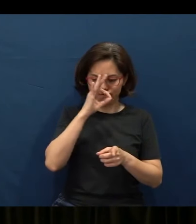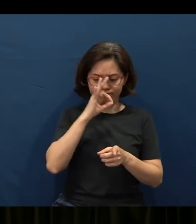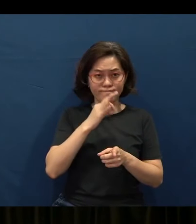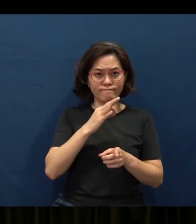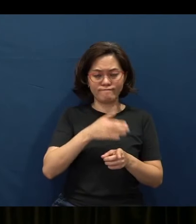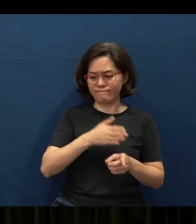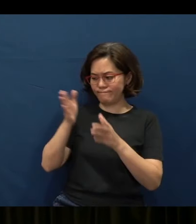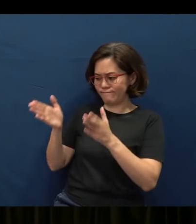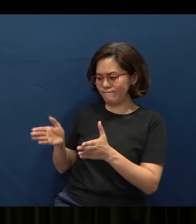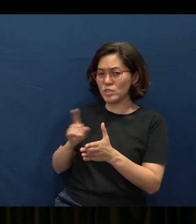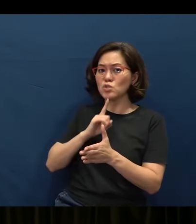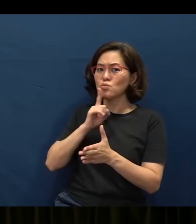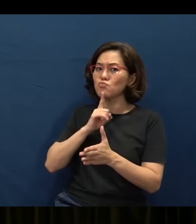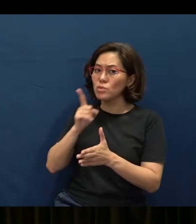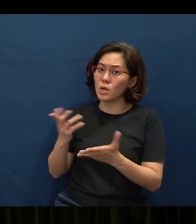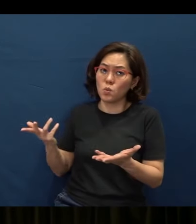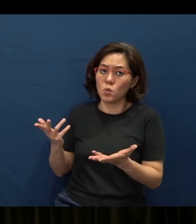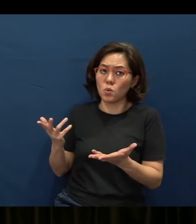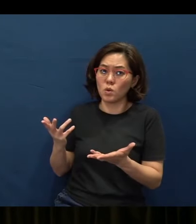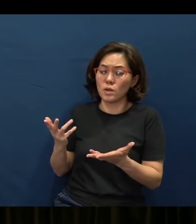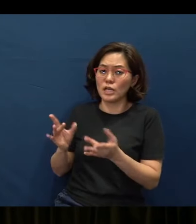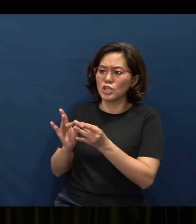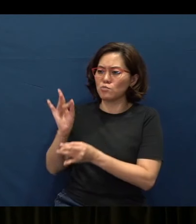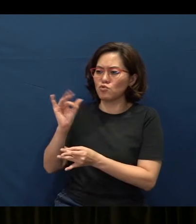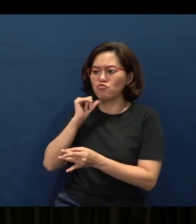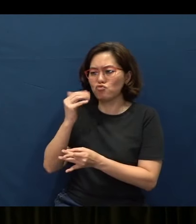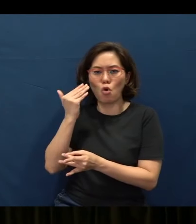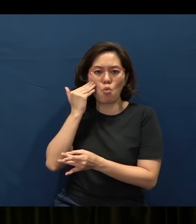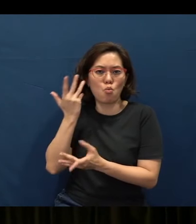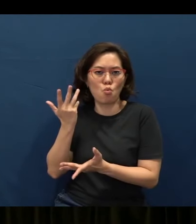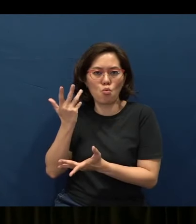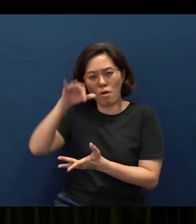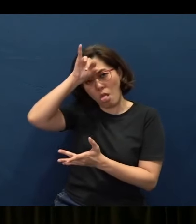They are truly the spiritually unlearned, or they are (spiritually) ignorant.